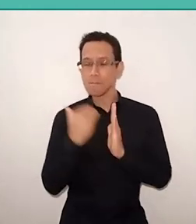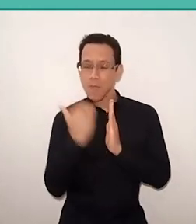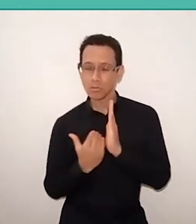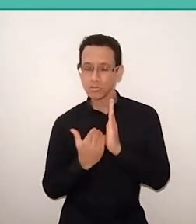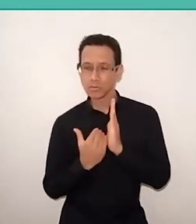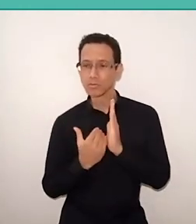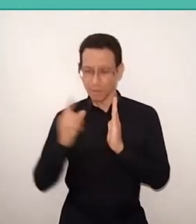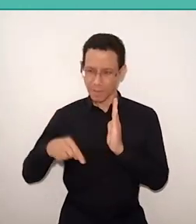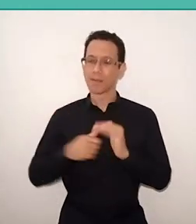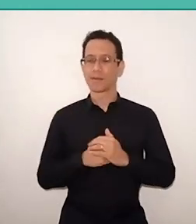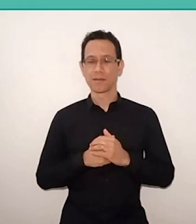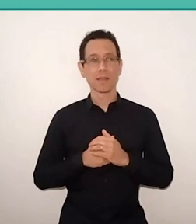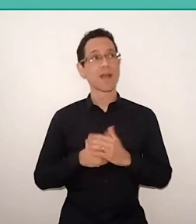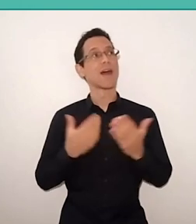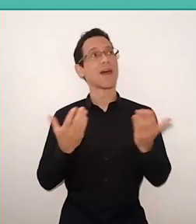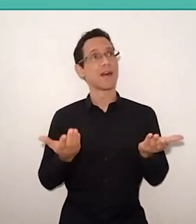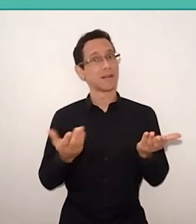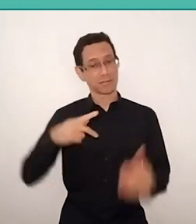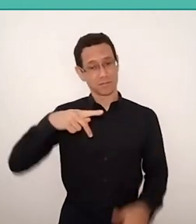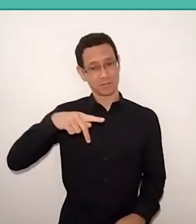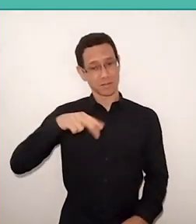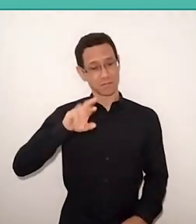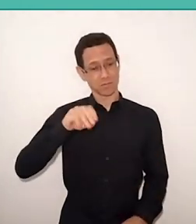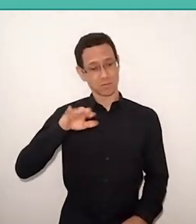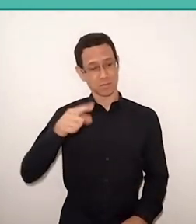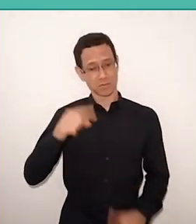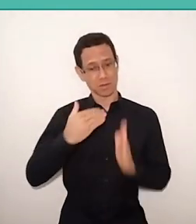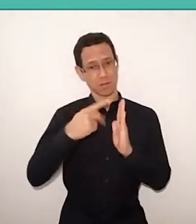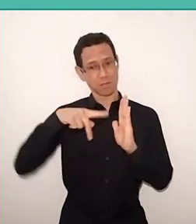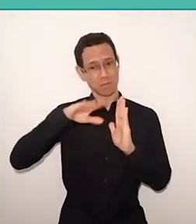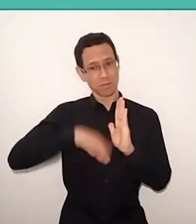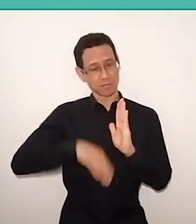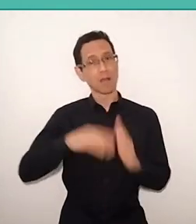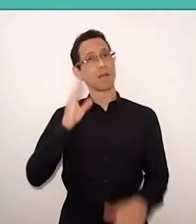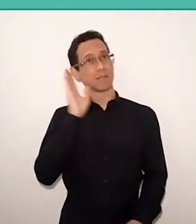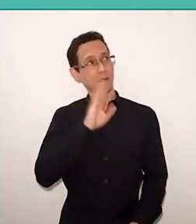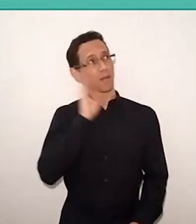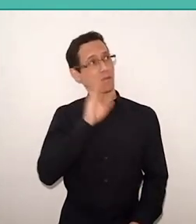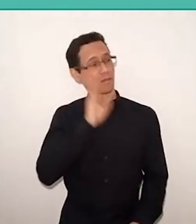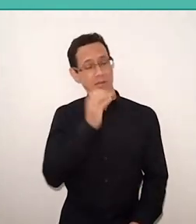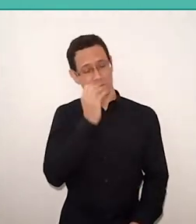“Grandpa, so promotion is cool, isn't it, a very nice thing?”. I said: “Yeah”. We advance further.